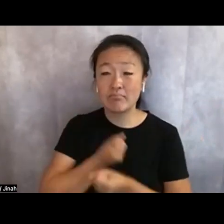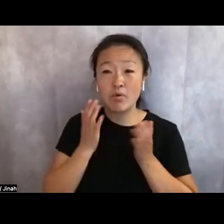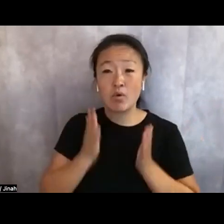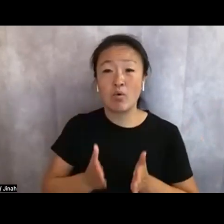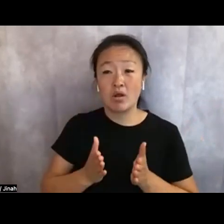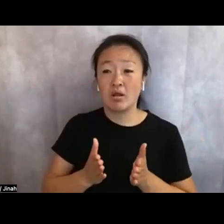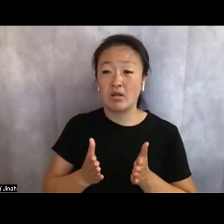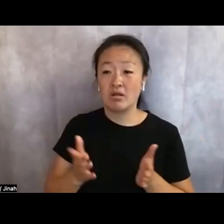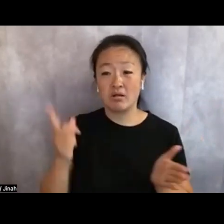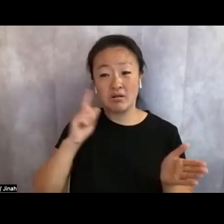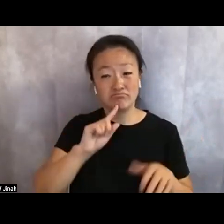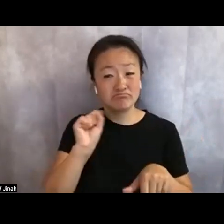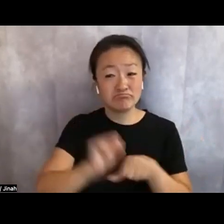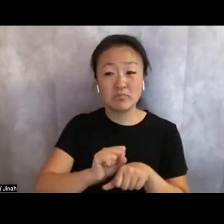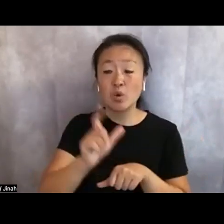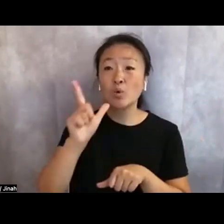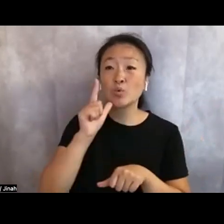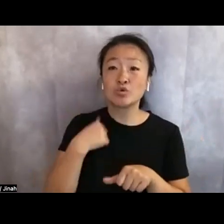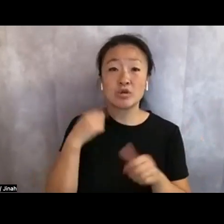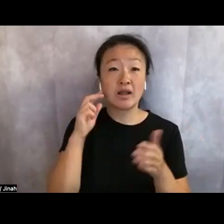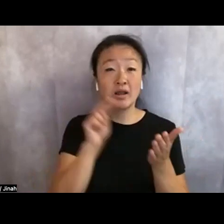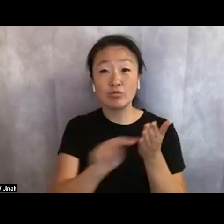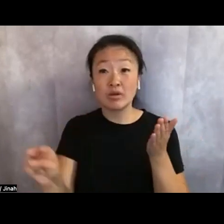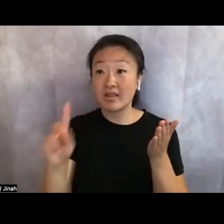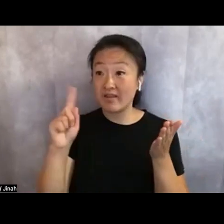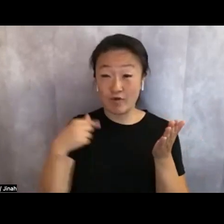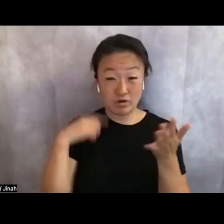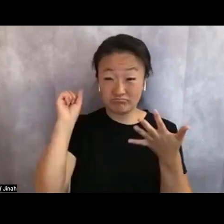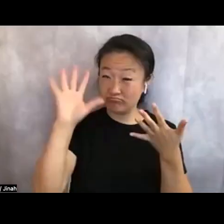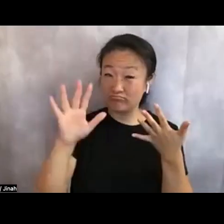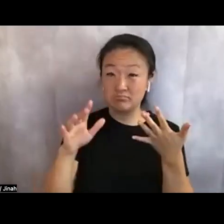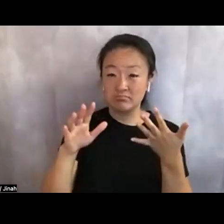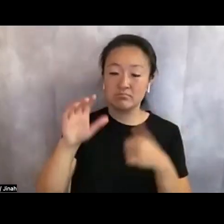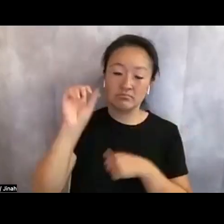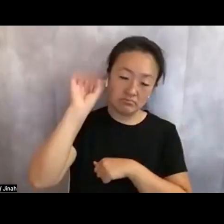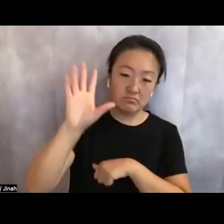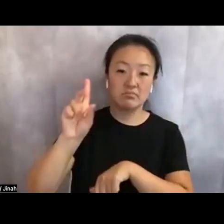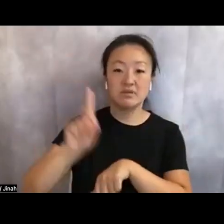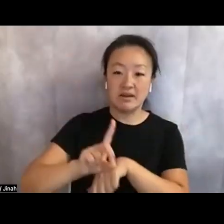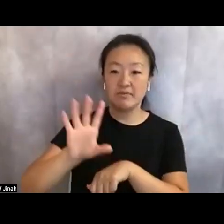who should I read? The first, the first, I am is to say Diamond Ford's work, so just,